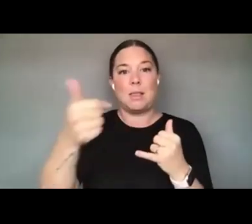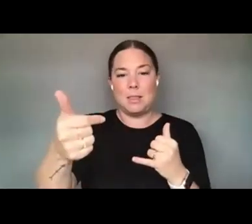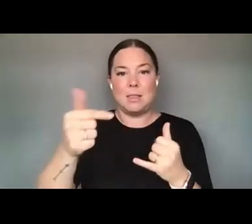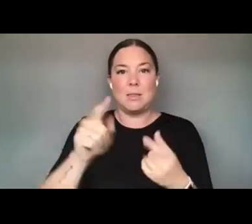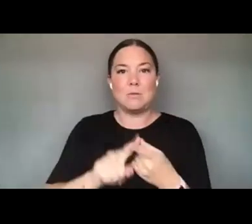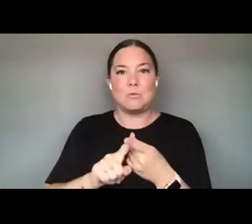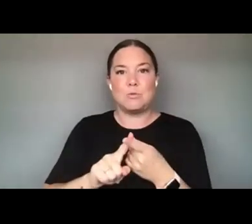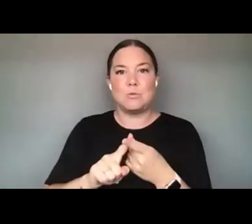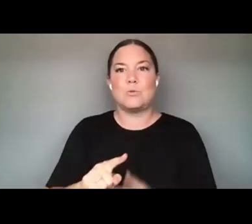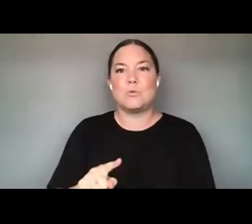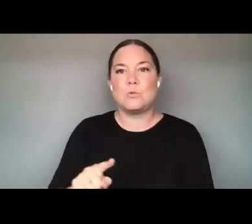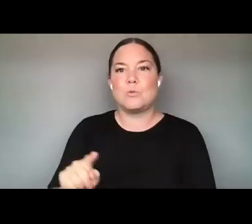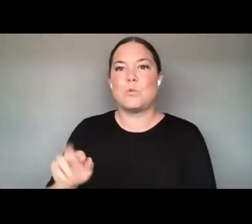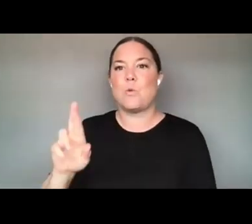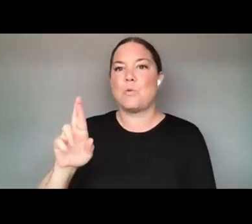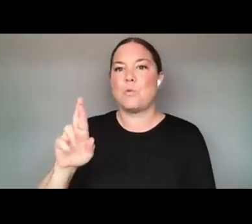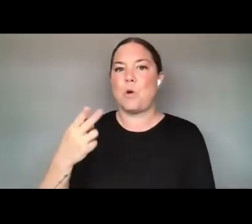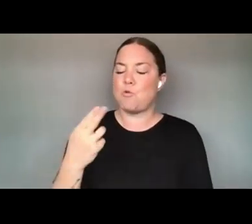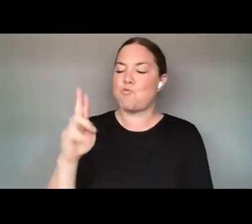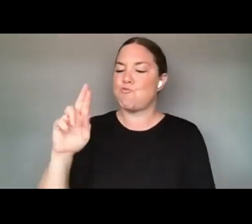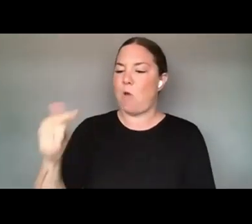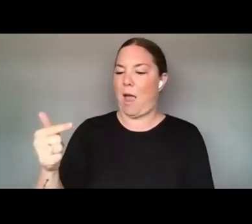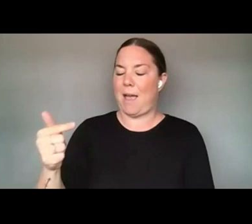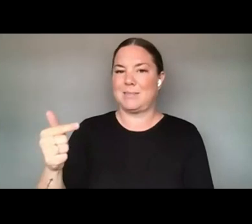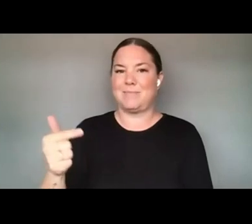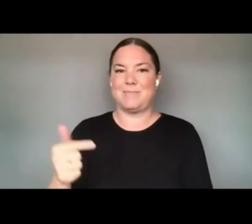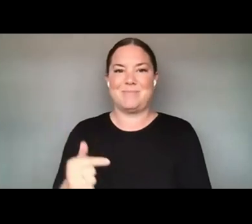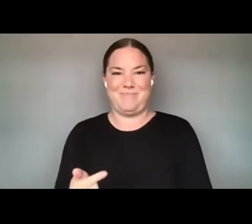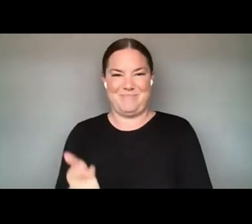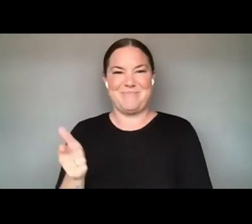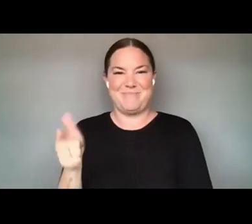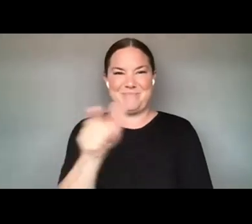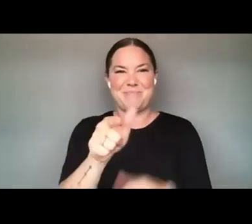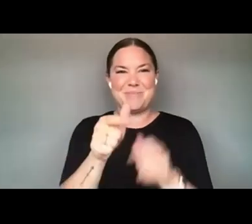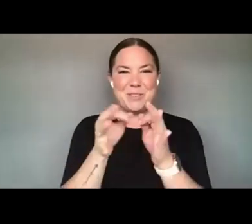GREAT. THANK YOU, JAX. IT'S GREAT. EVERYONE SHOULD BE CHECKING OUT THE,